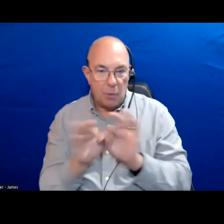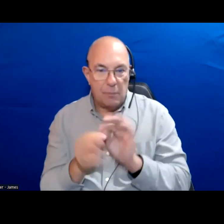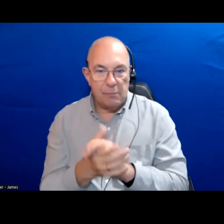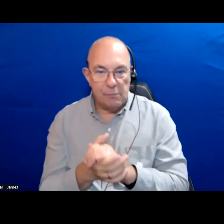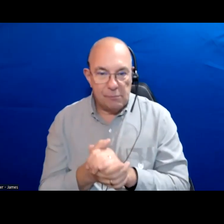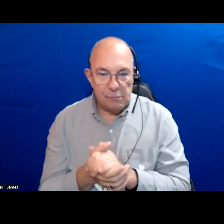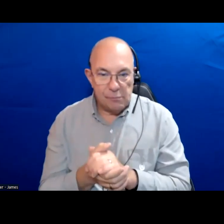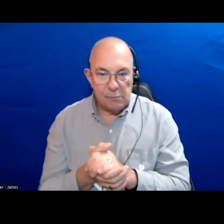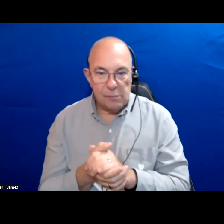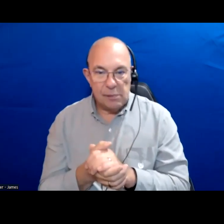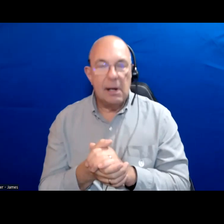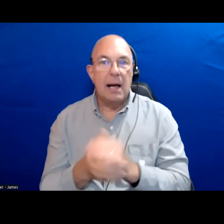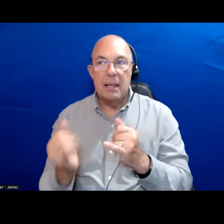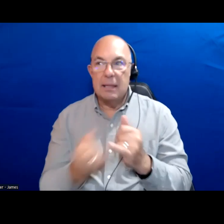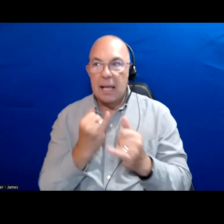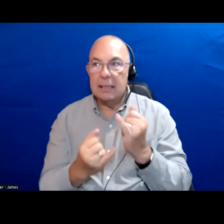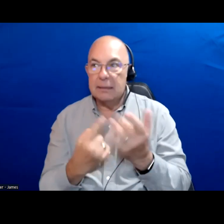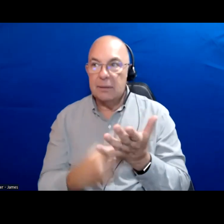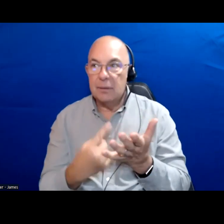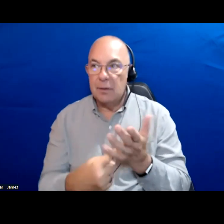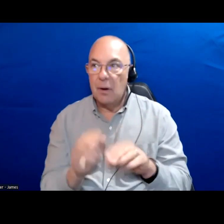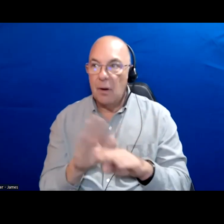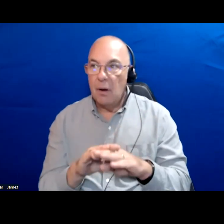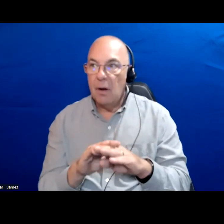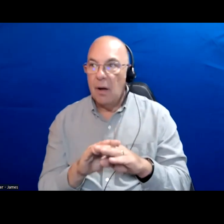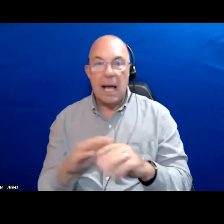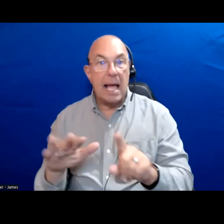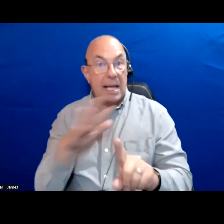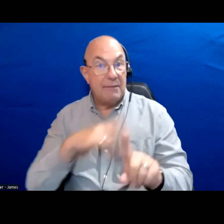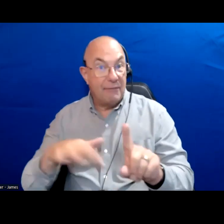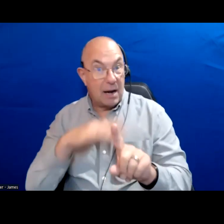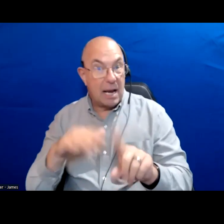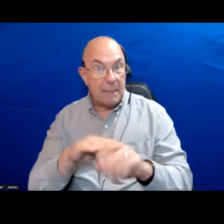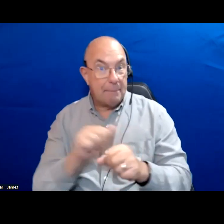And then lastly just echoing the points on the environment and the pandemic.